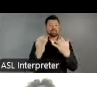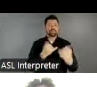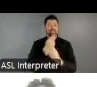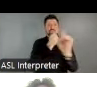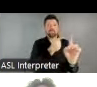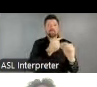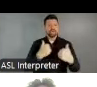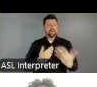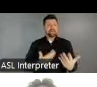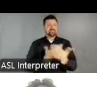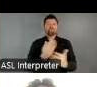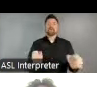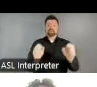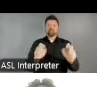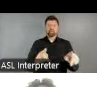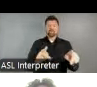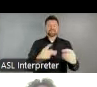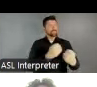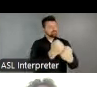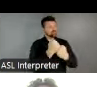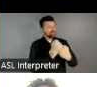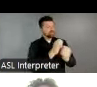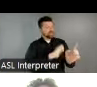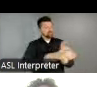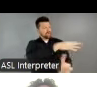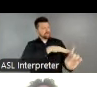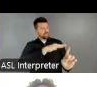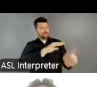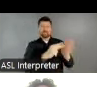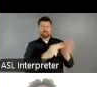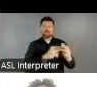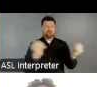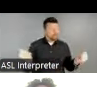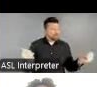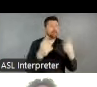new opportunities that support an environment where all Americans are able to engage with